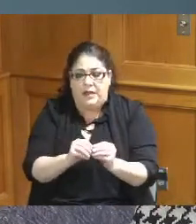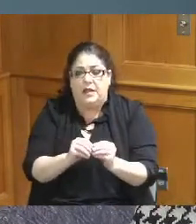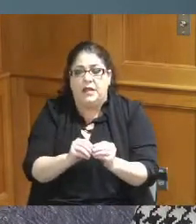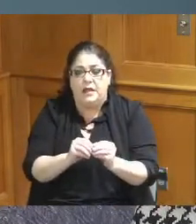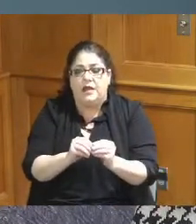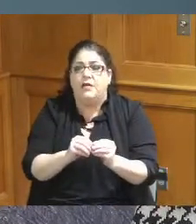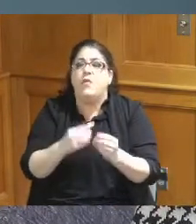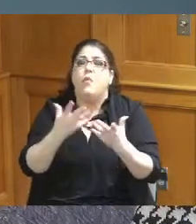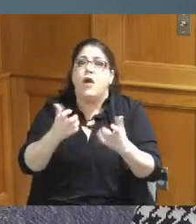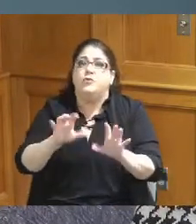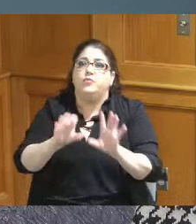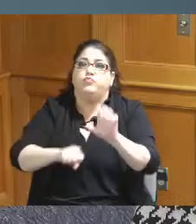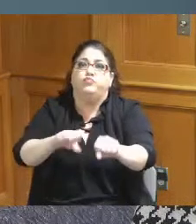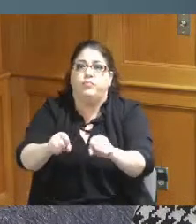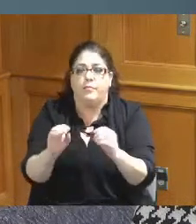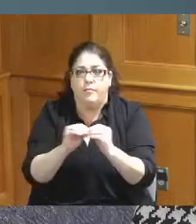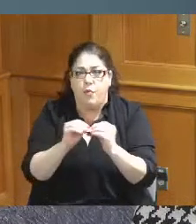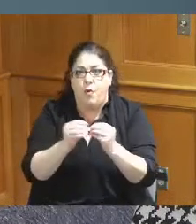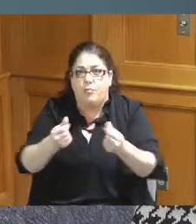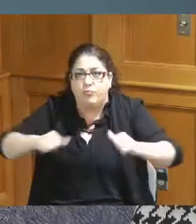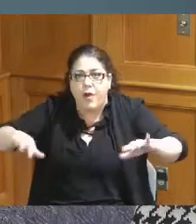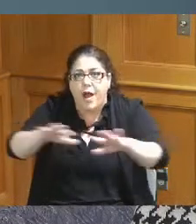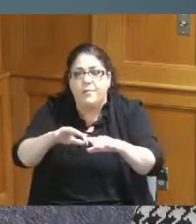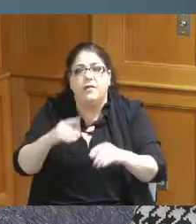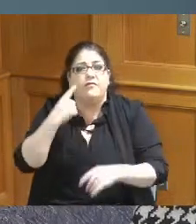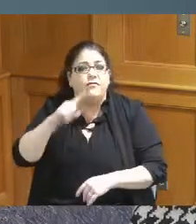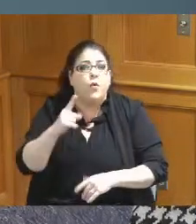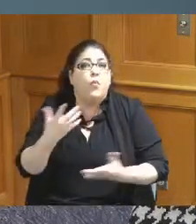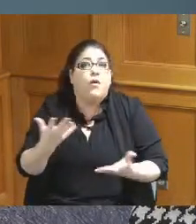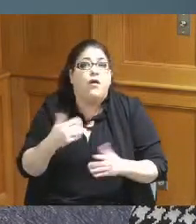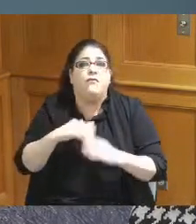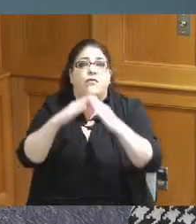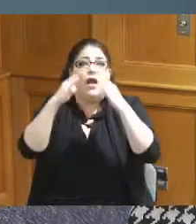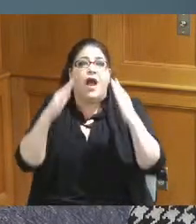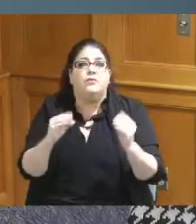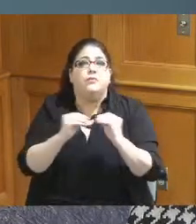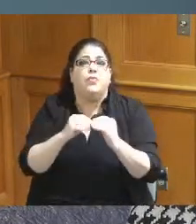acquire more properties more land more affordable housing so certainly was an interesting meeting